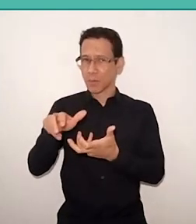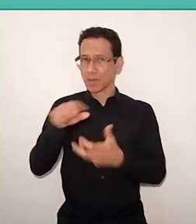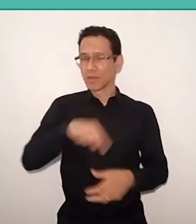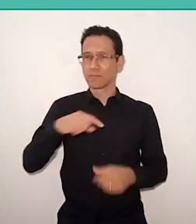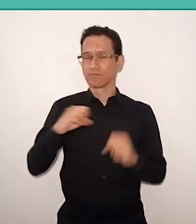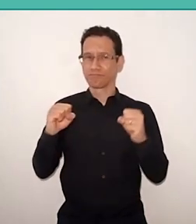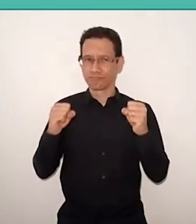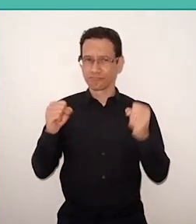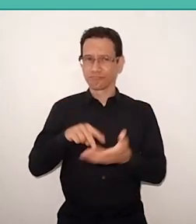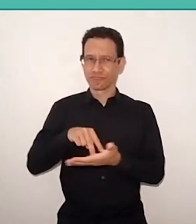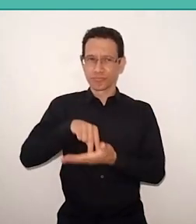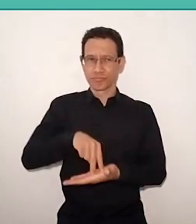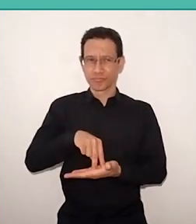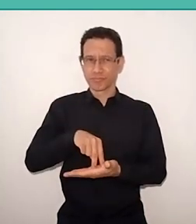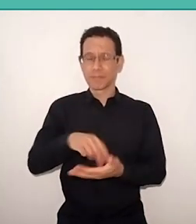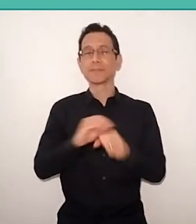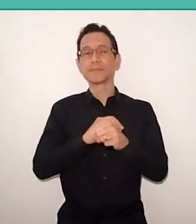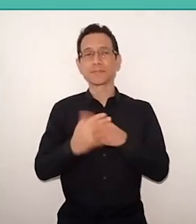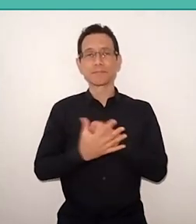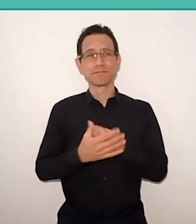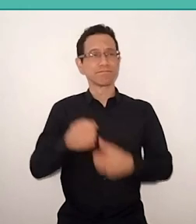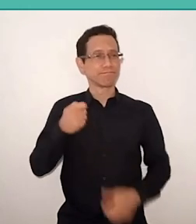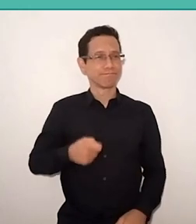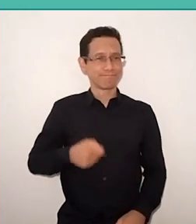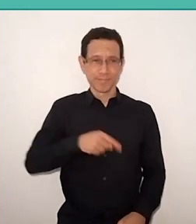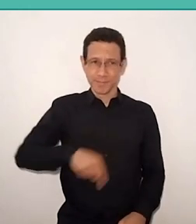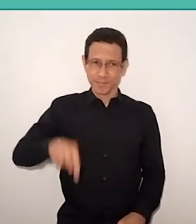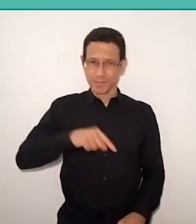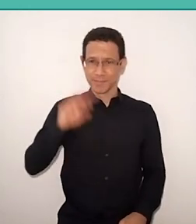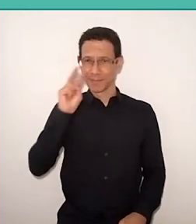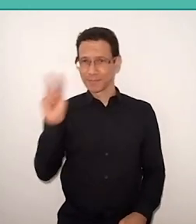The pandemic is forcing us looking with urgency of social transformations